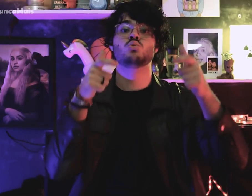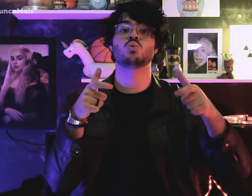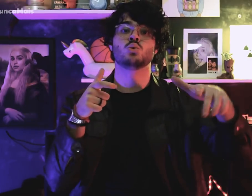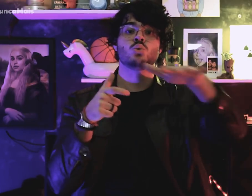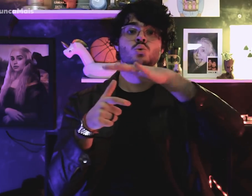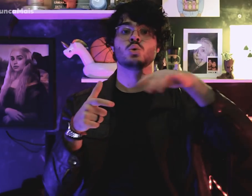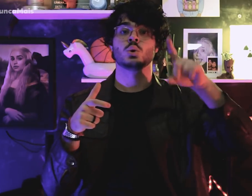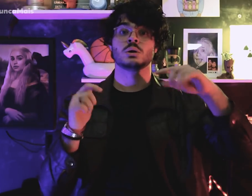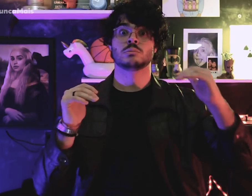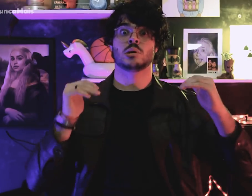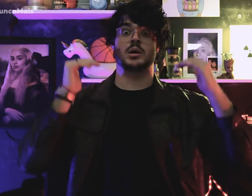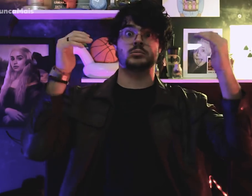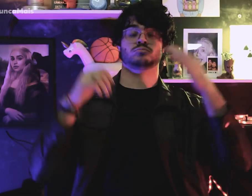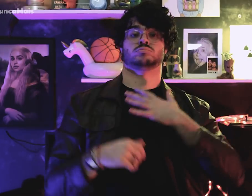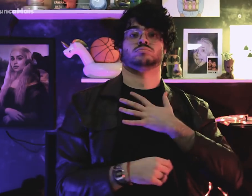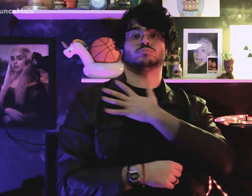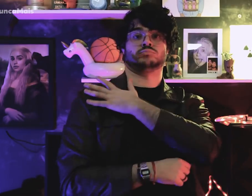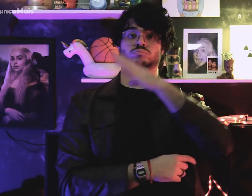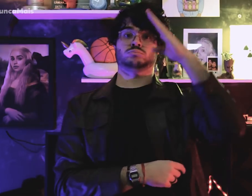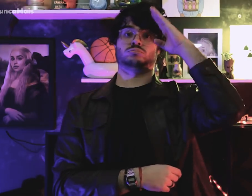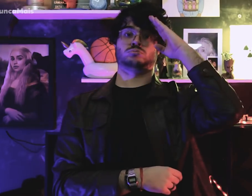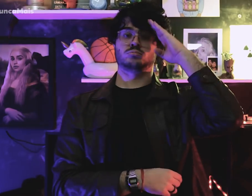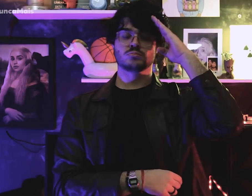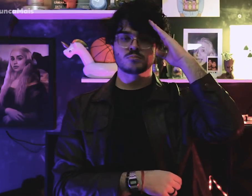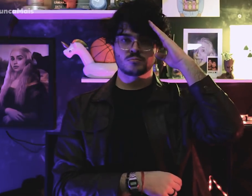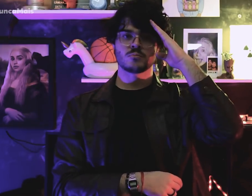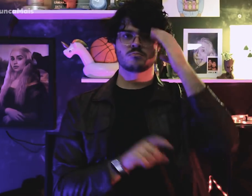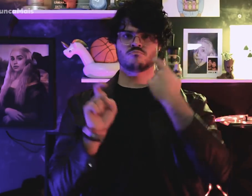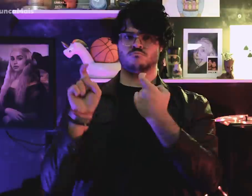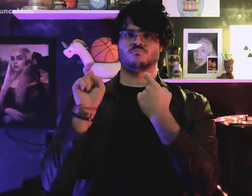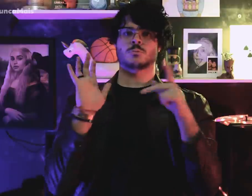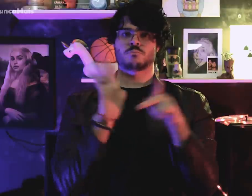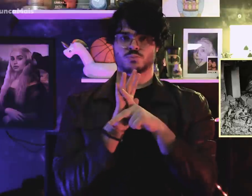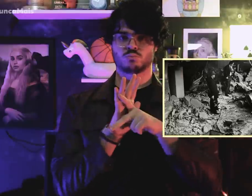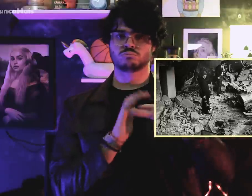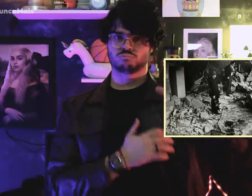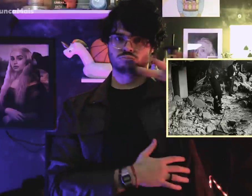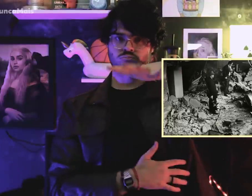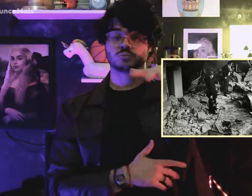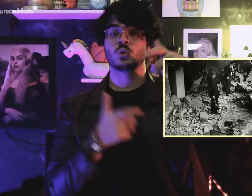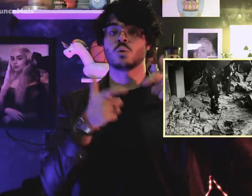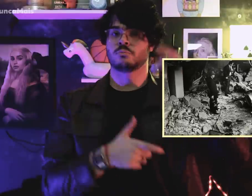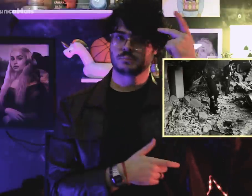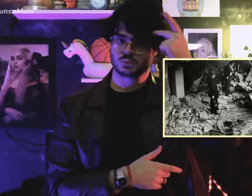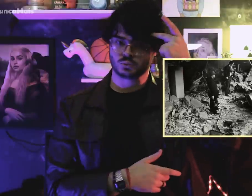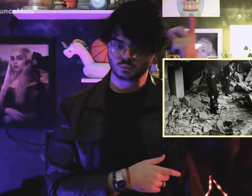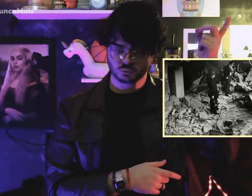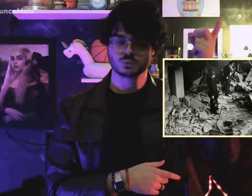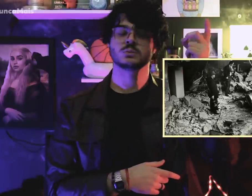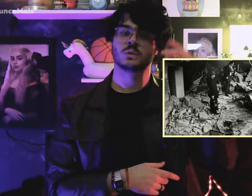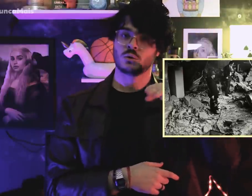against Headquarters of the II Army in São Paulo,